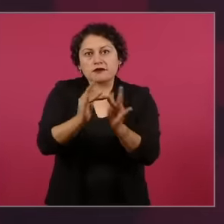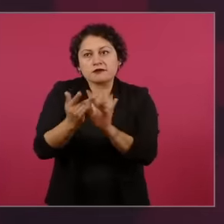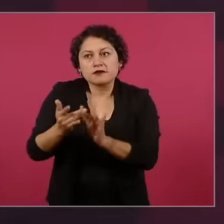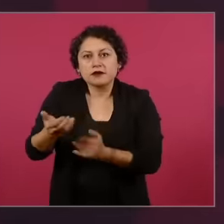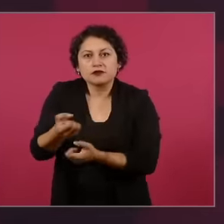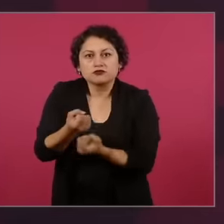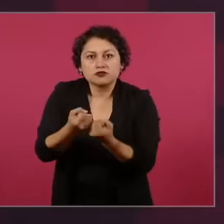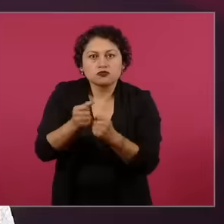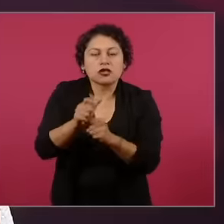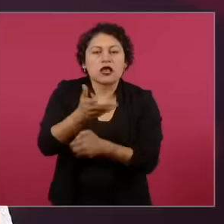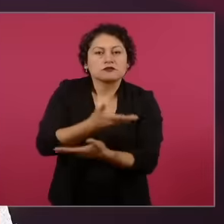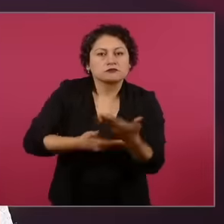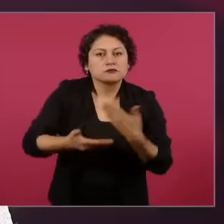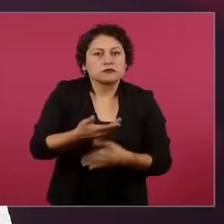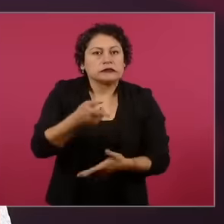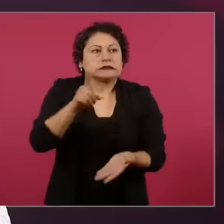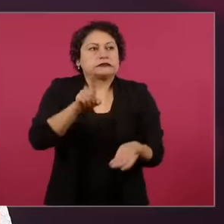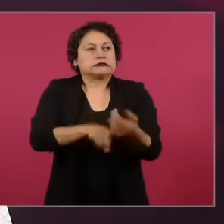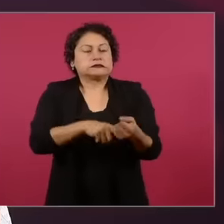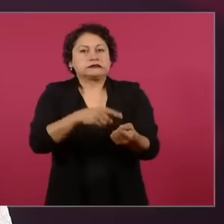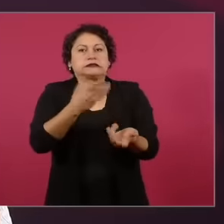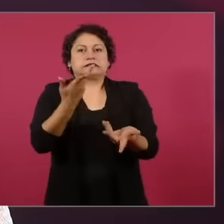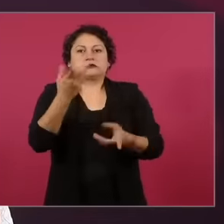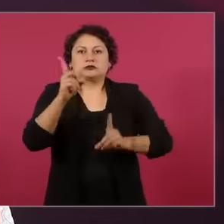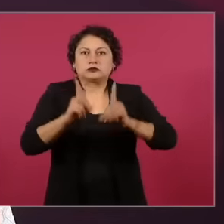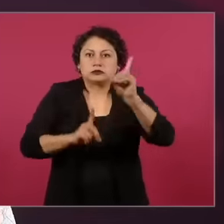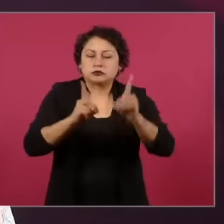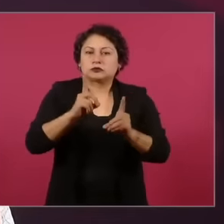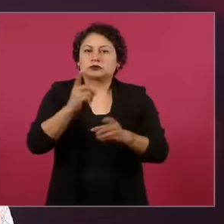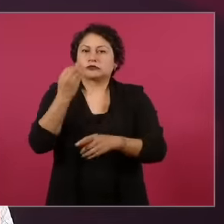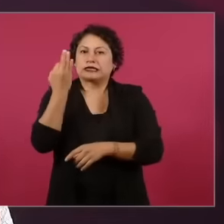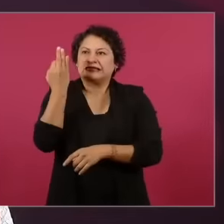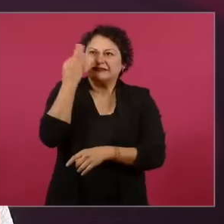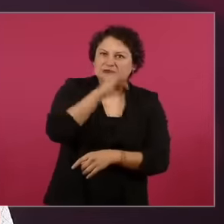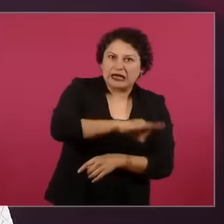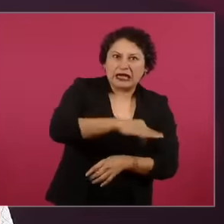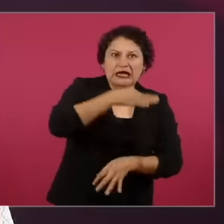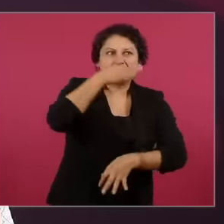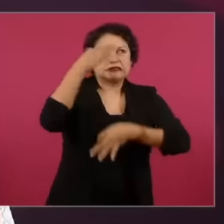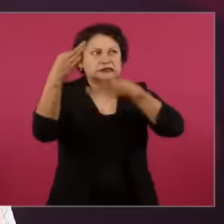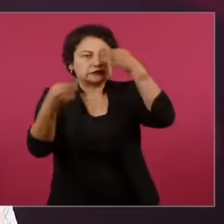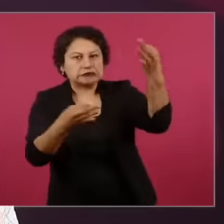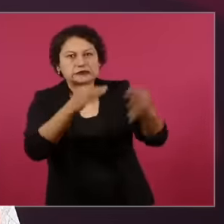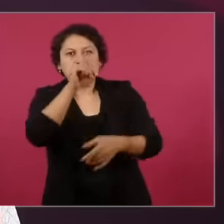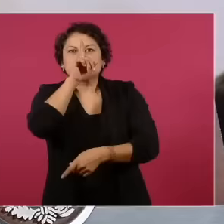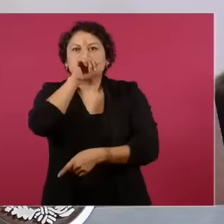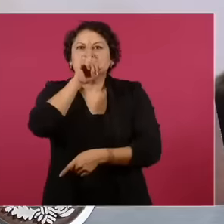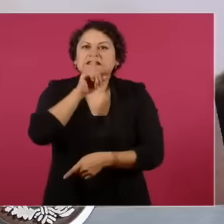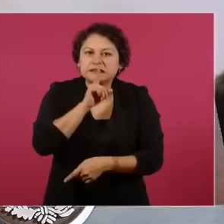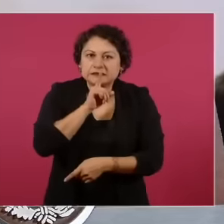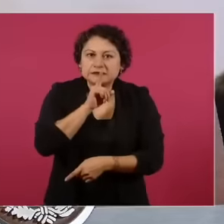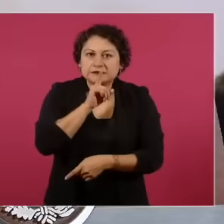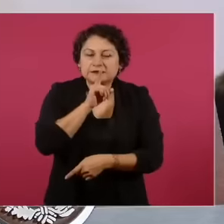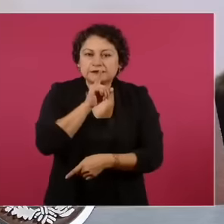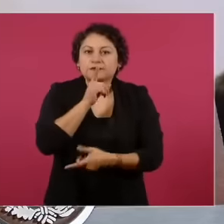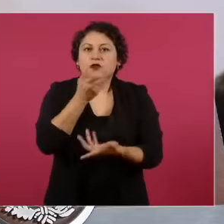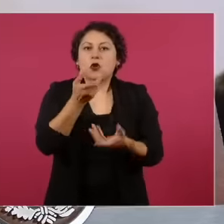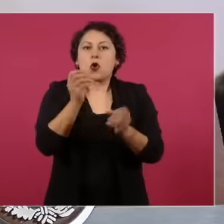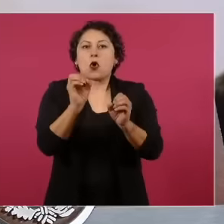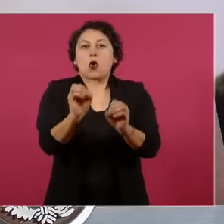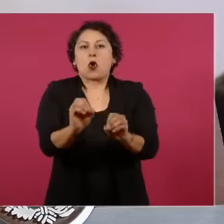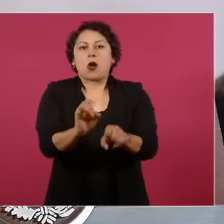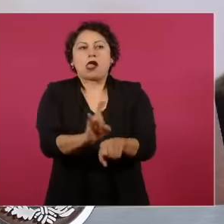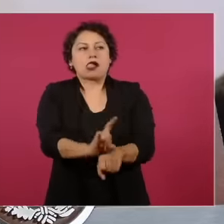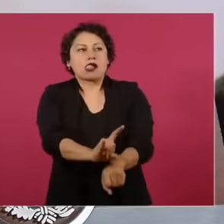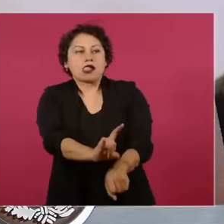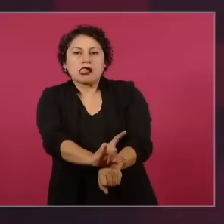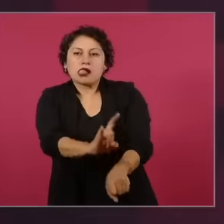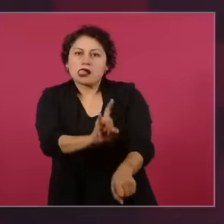post-truth, the infodemic, open lies. The media montages, the